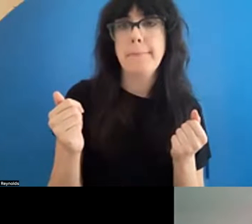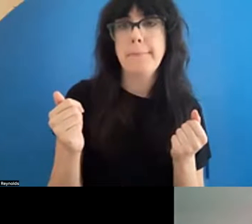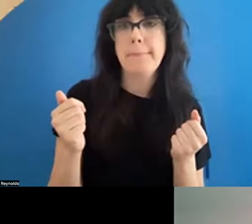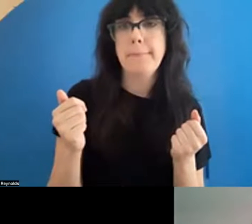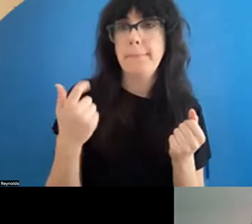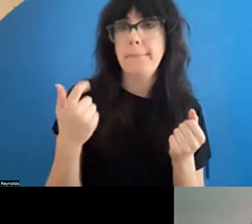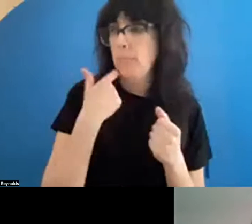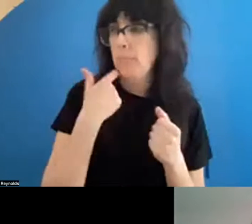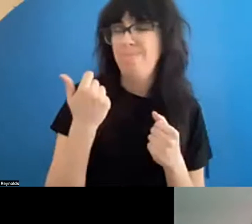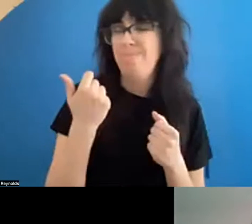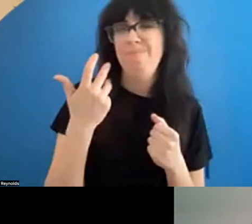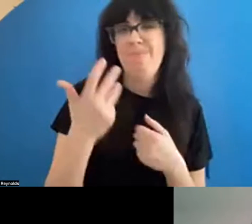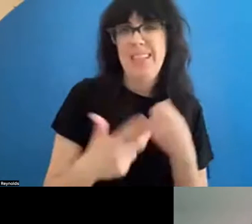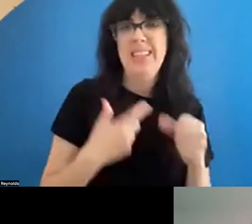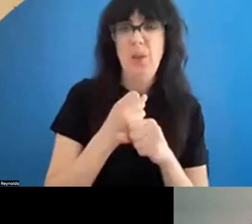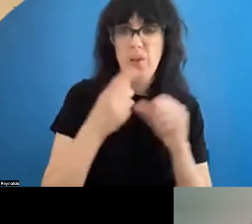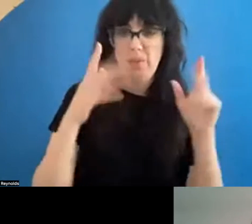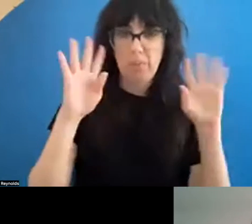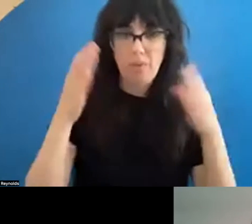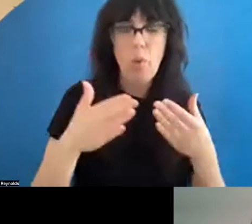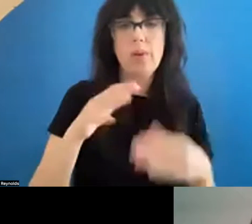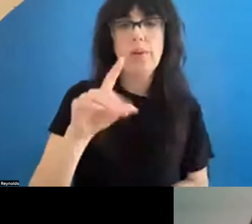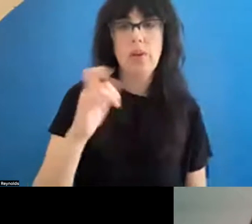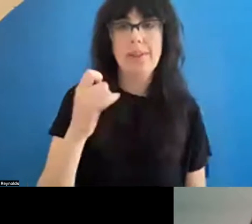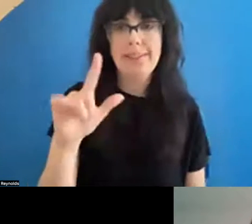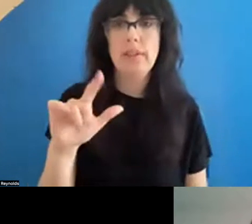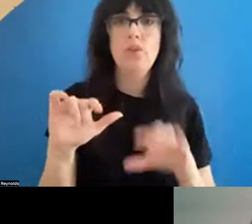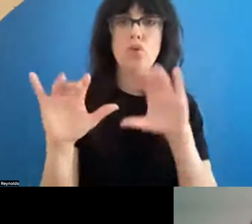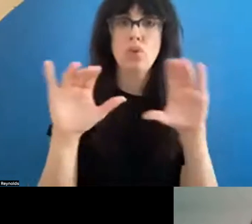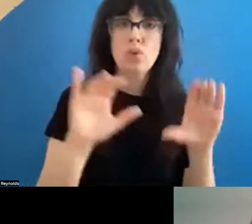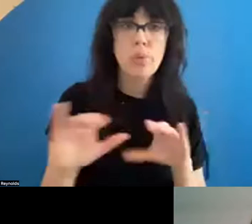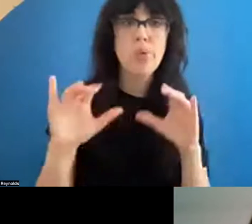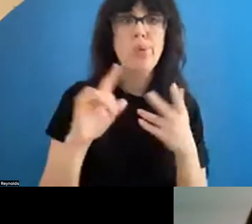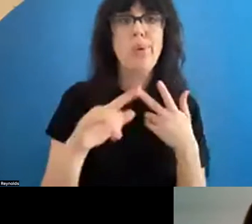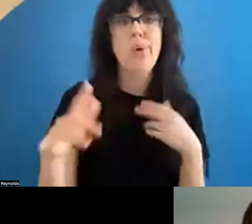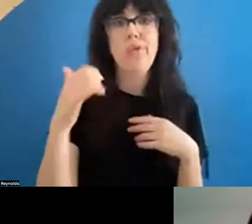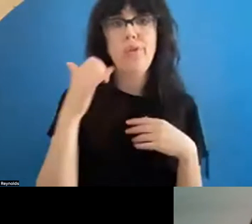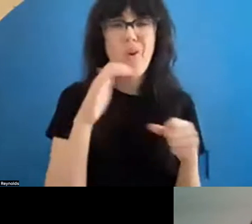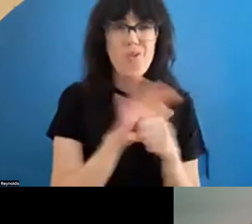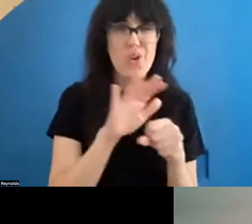been almost entirely about the digital. And your computer and your phone are probably full of videos and videos